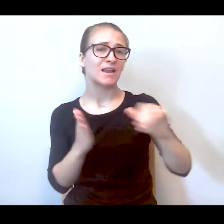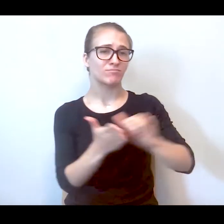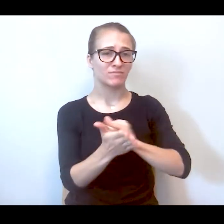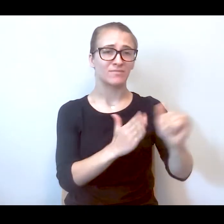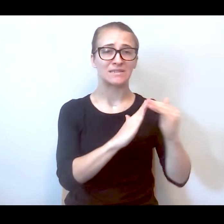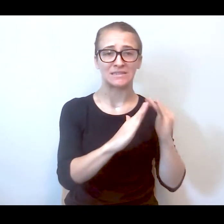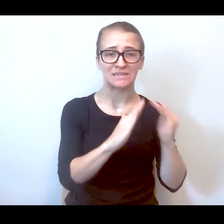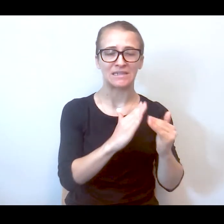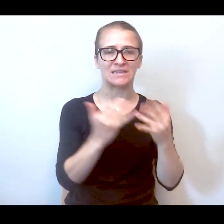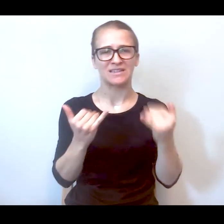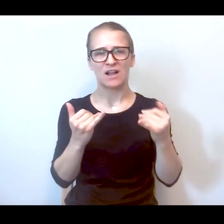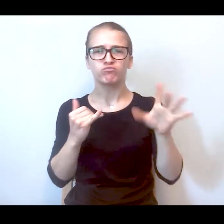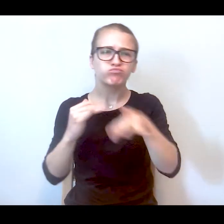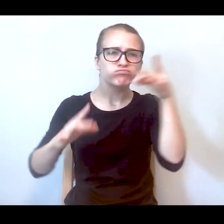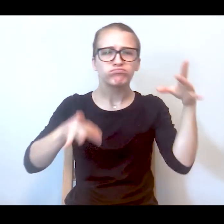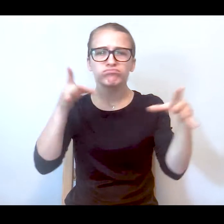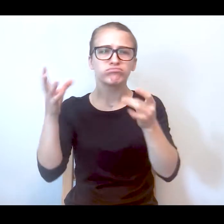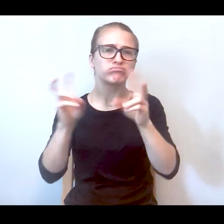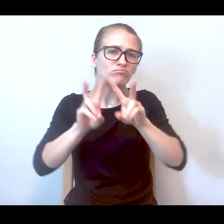City are taking stock of the adverse consequences to